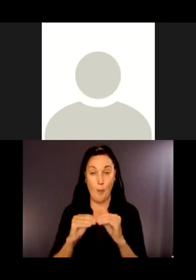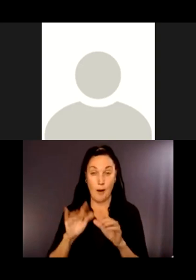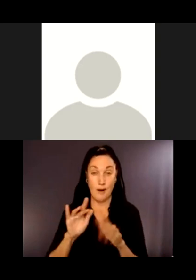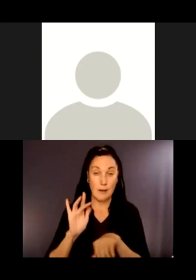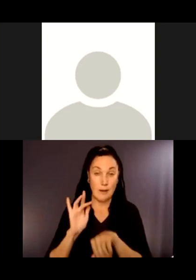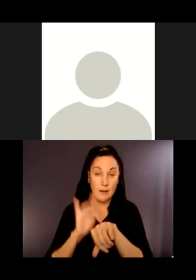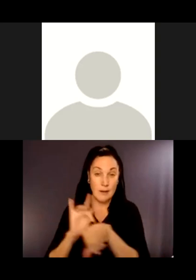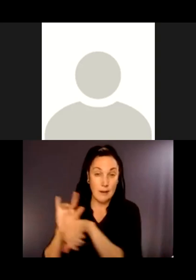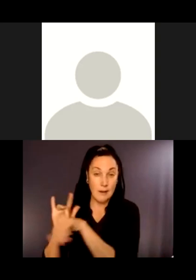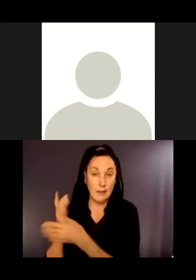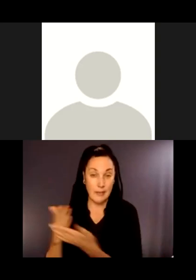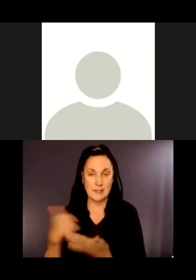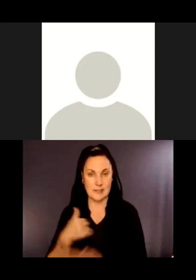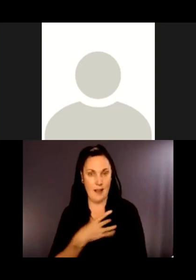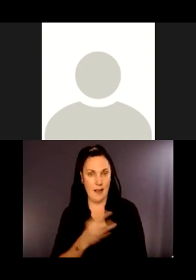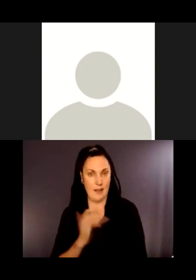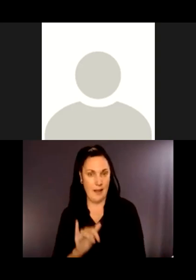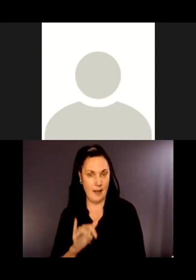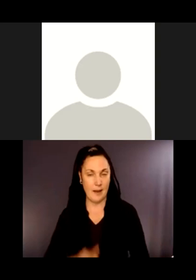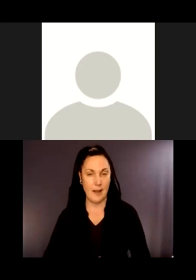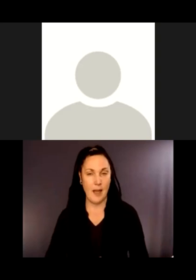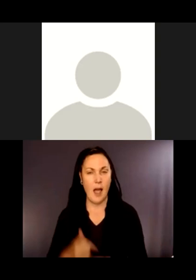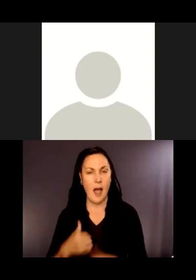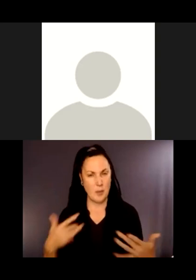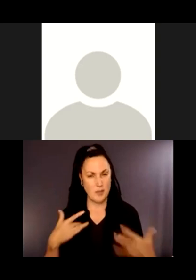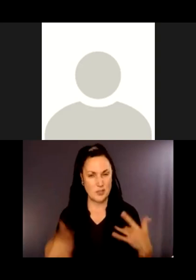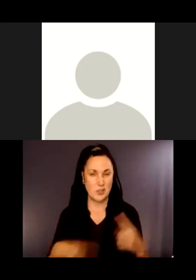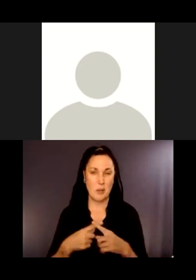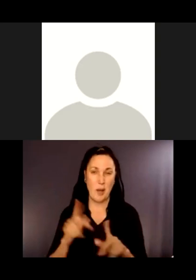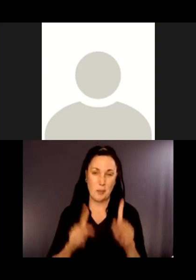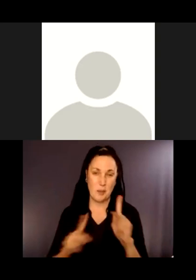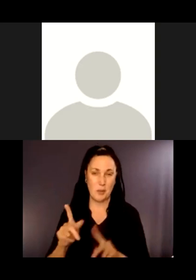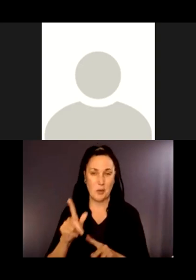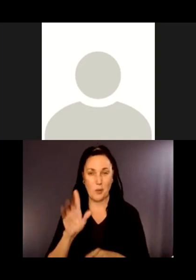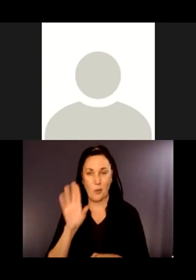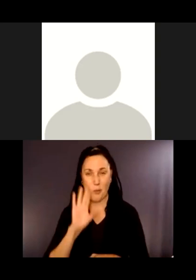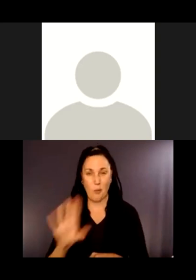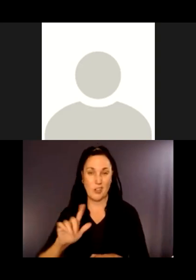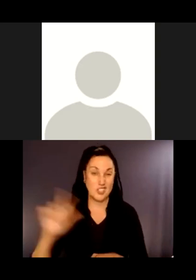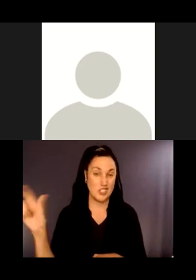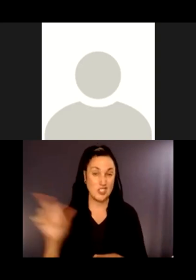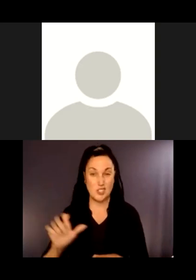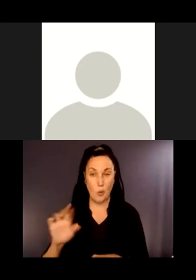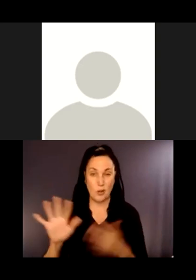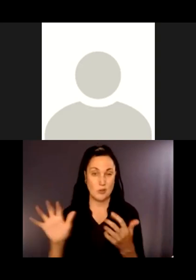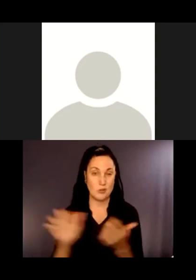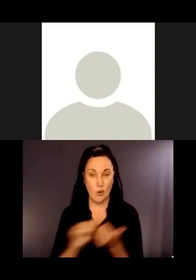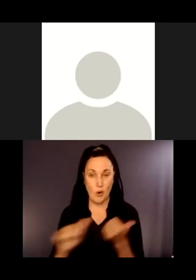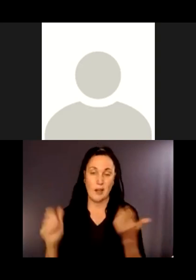That would be great. I'm concerned about vandalism and replacement, but it's worth a try.